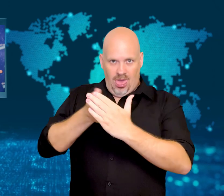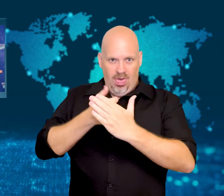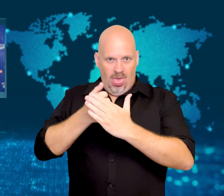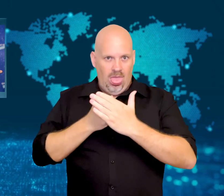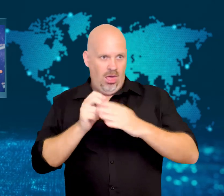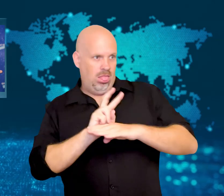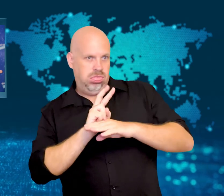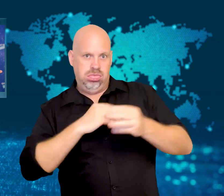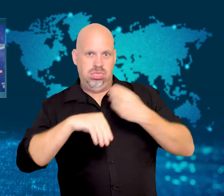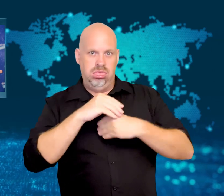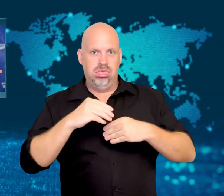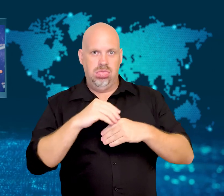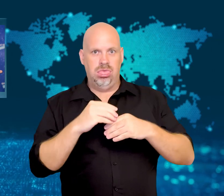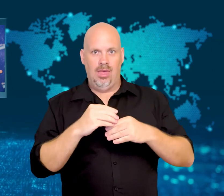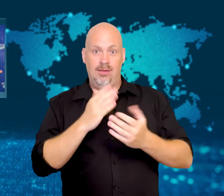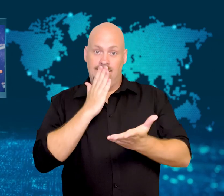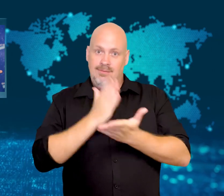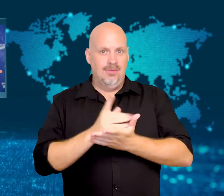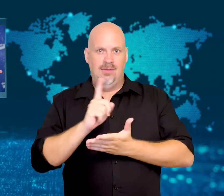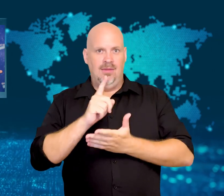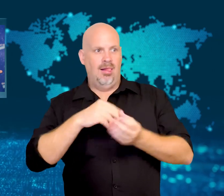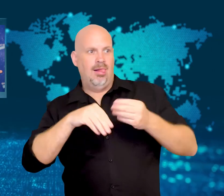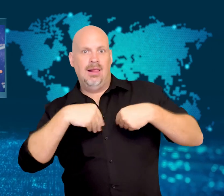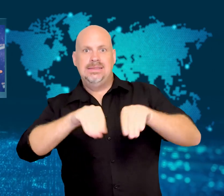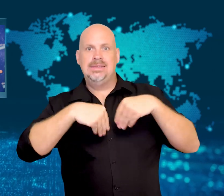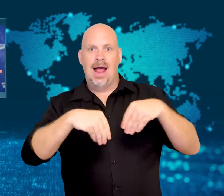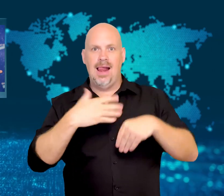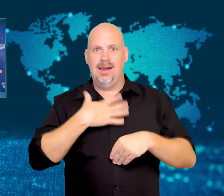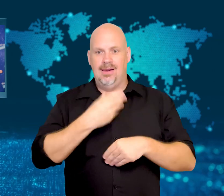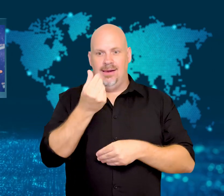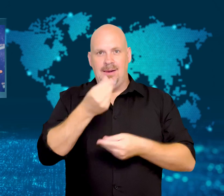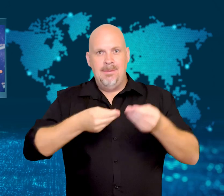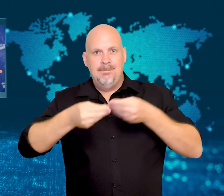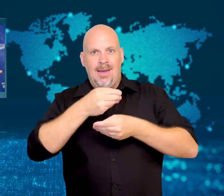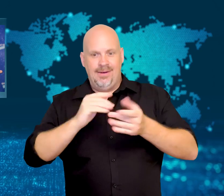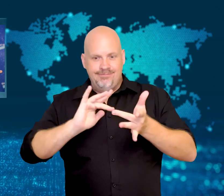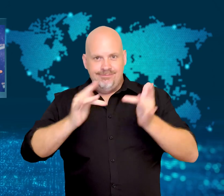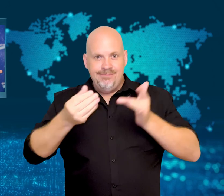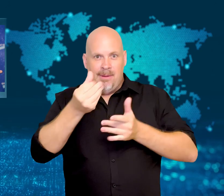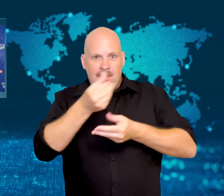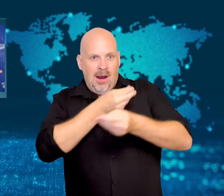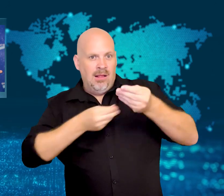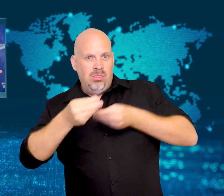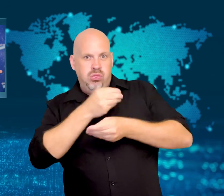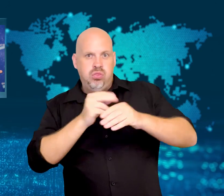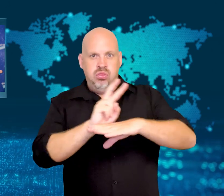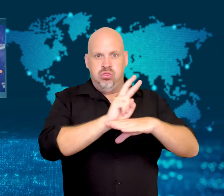to promote cryptocurrency scams.